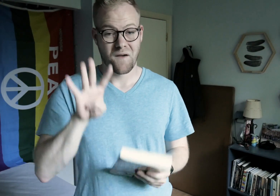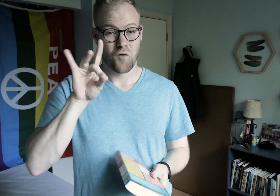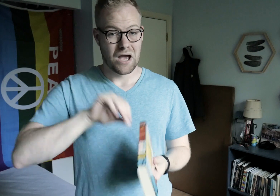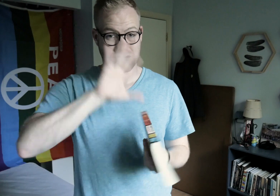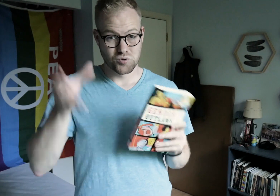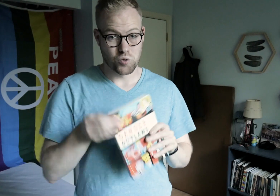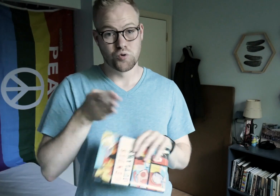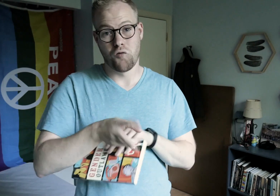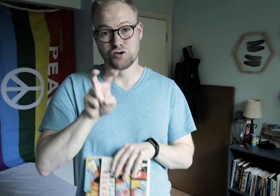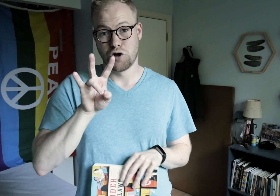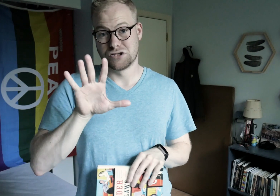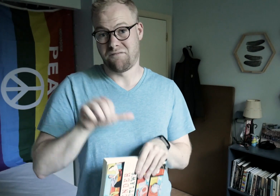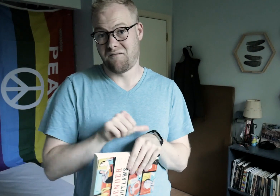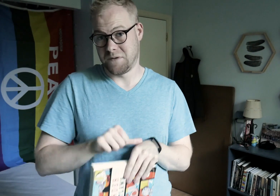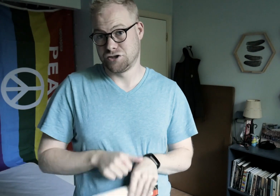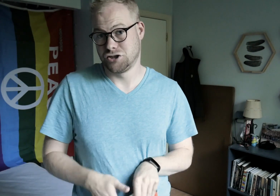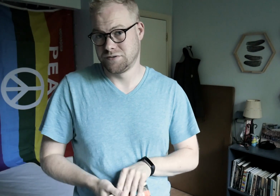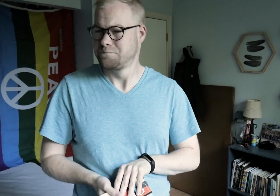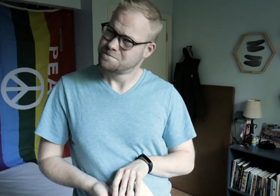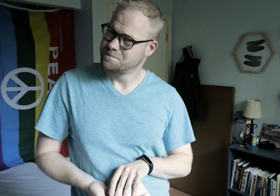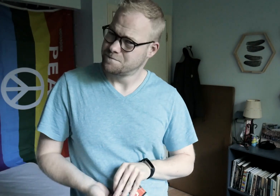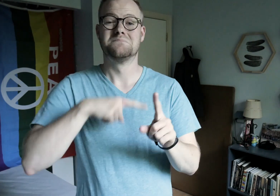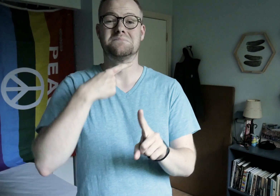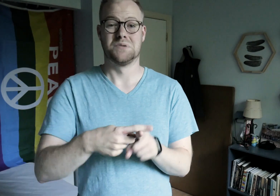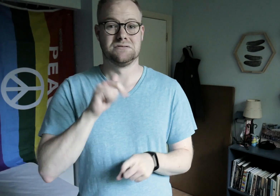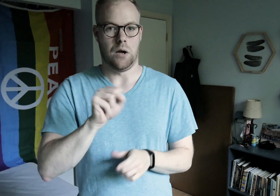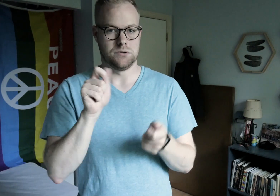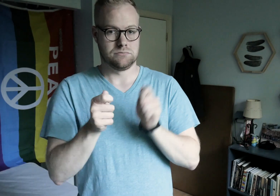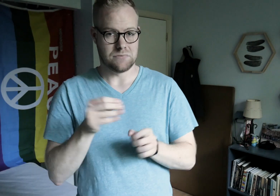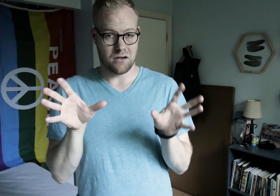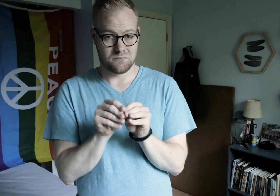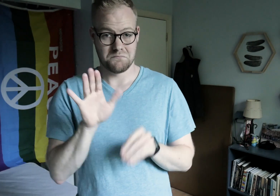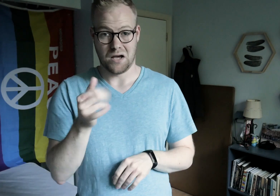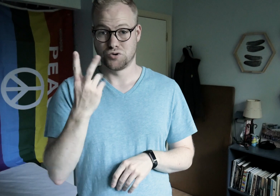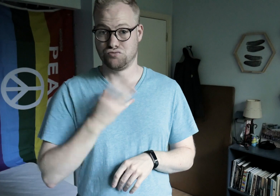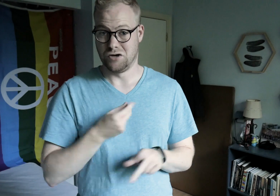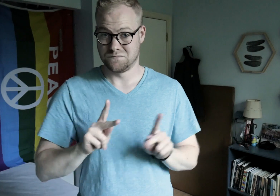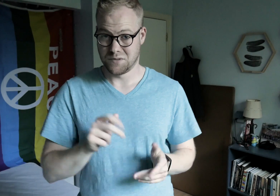48 stories in total over 275 pages. And on top of that, it was edited and put together by two trans people.